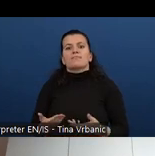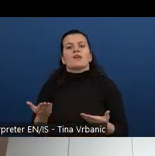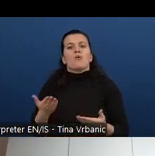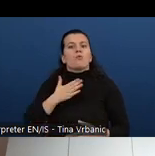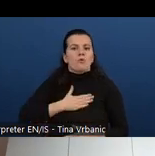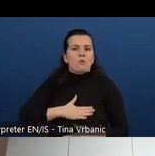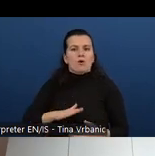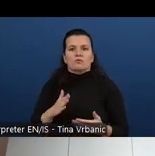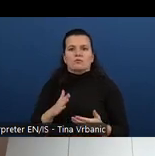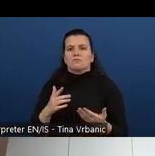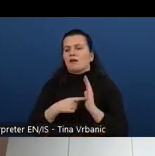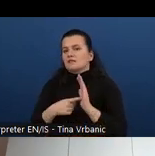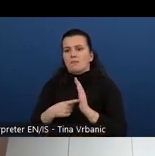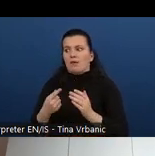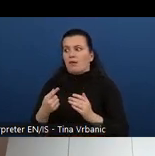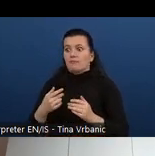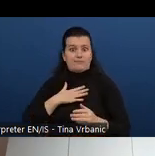lecturers or procurers or owners.